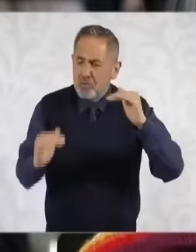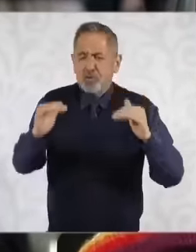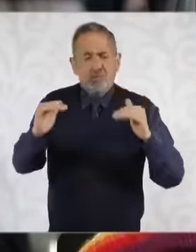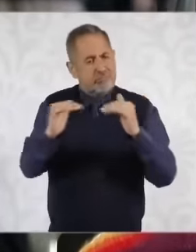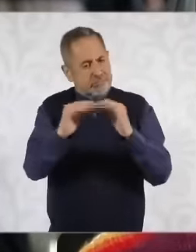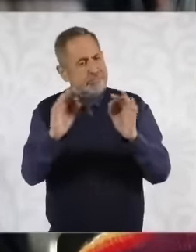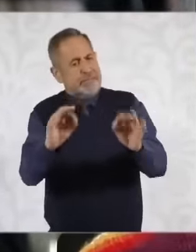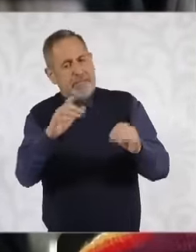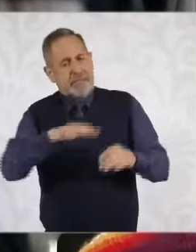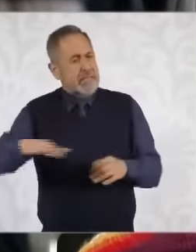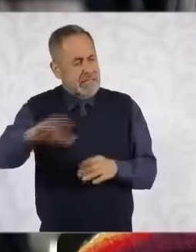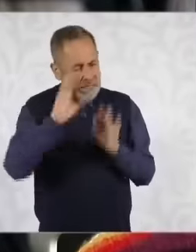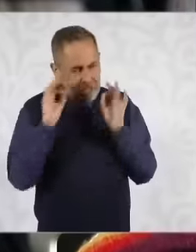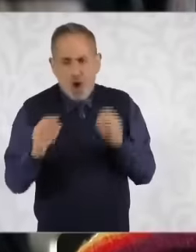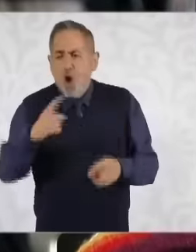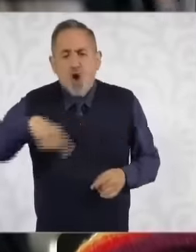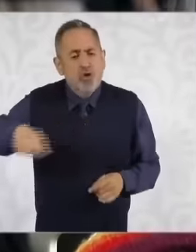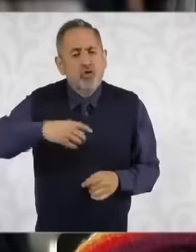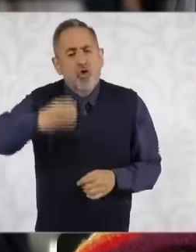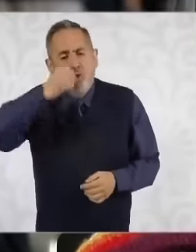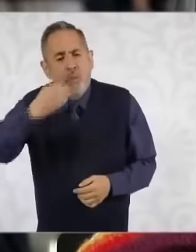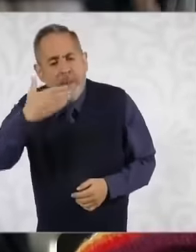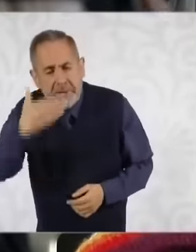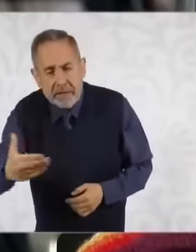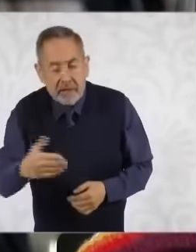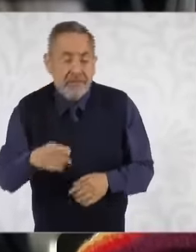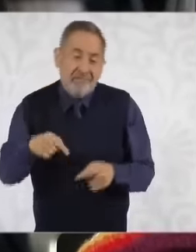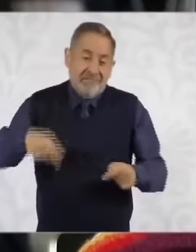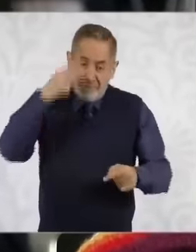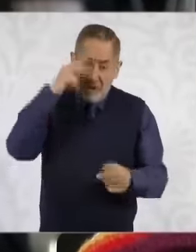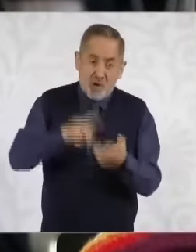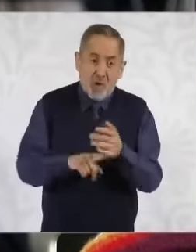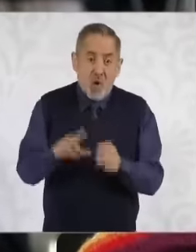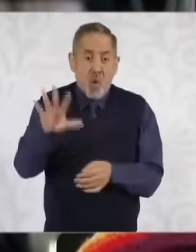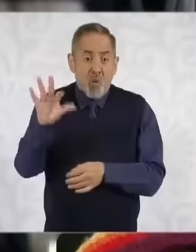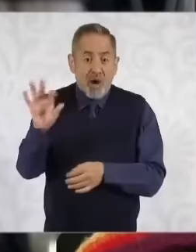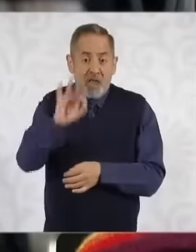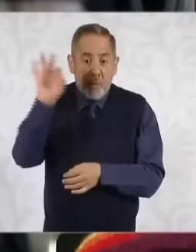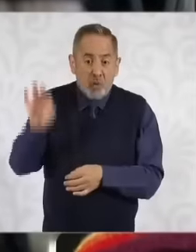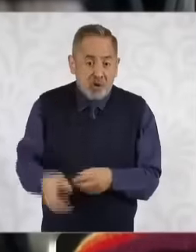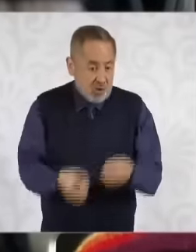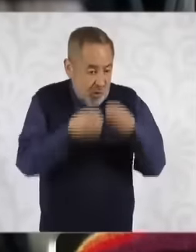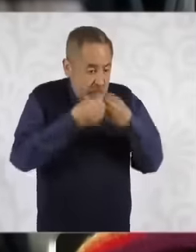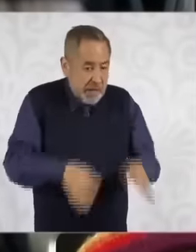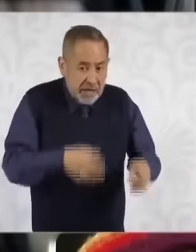Although in Mexico, 40% of food is also wasted. food that is thrown away in different